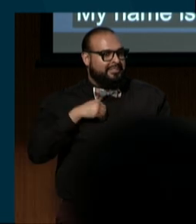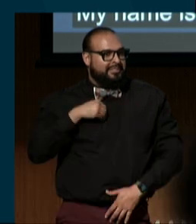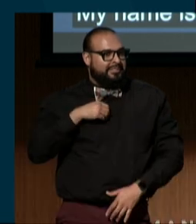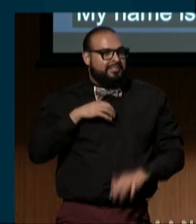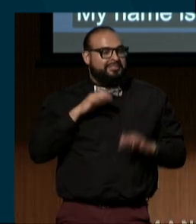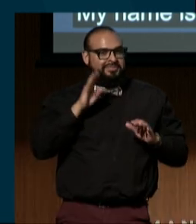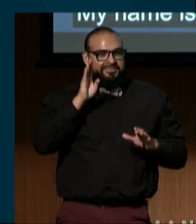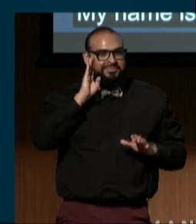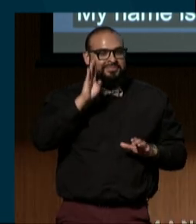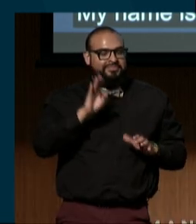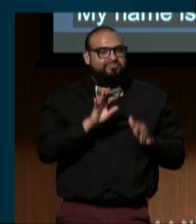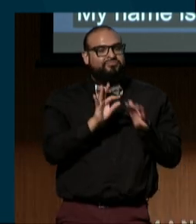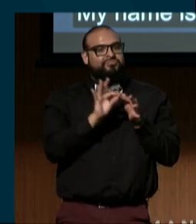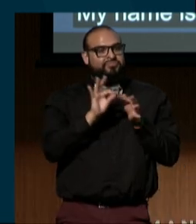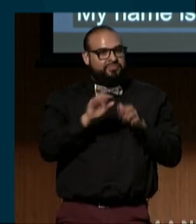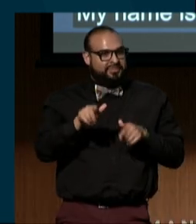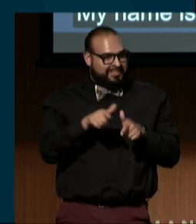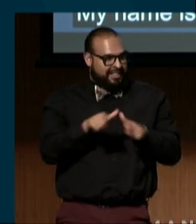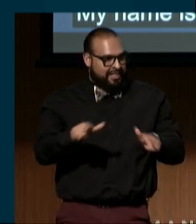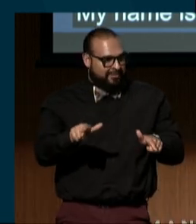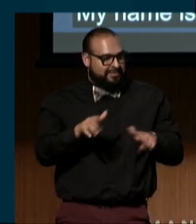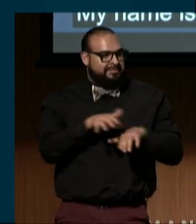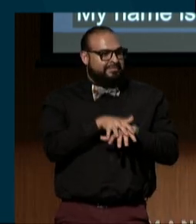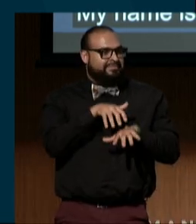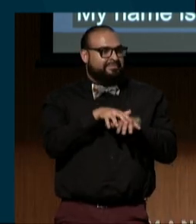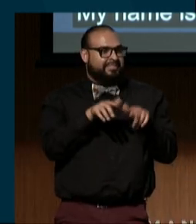emacheyapi Magazu Nape Gi Kiye Win